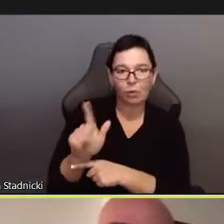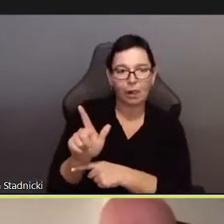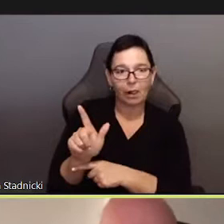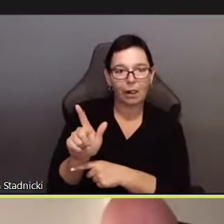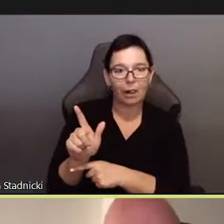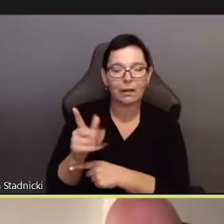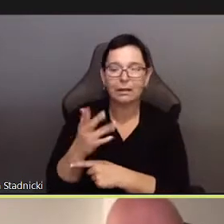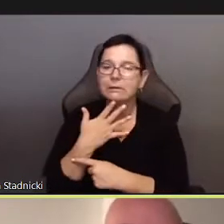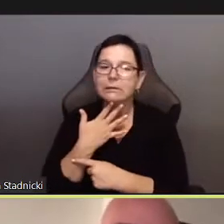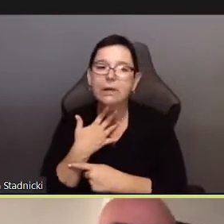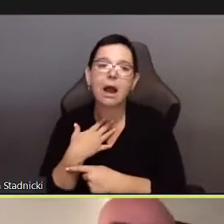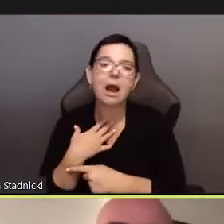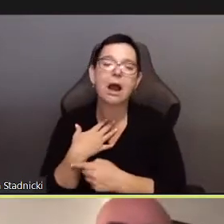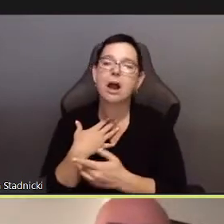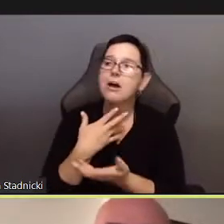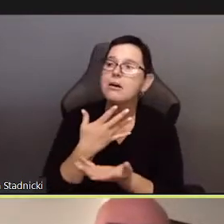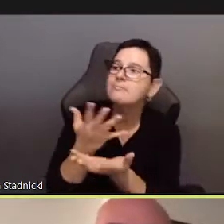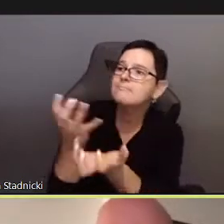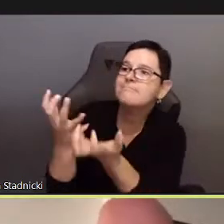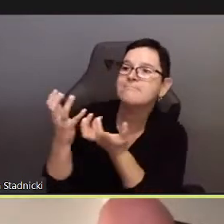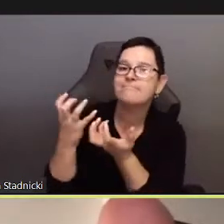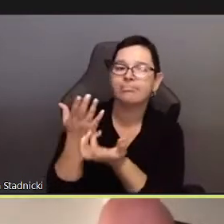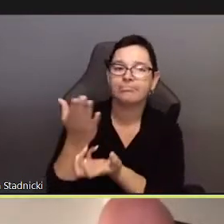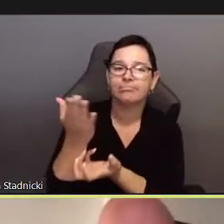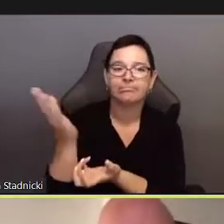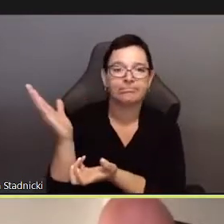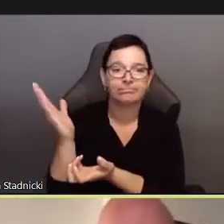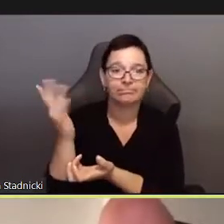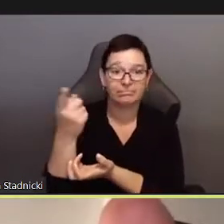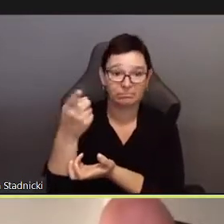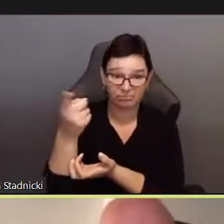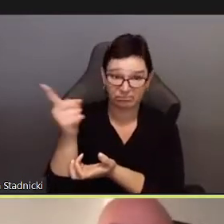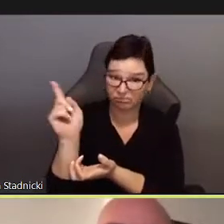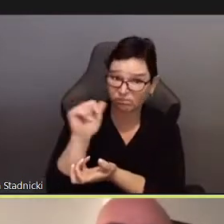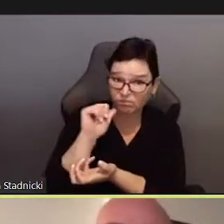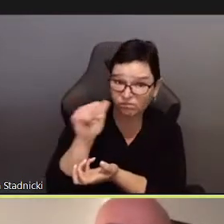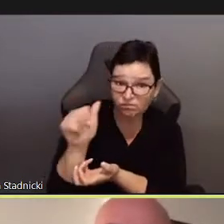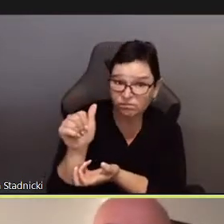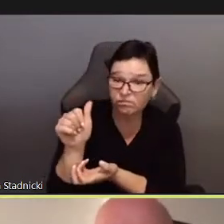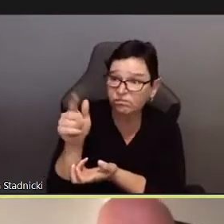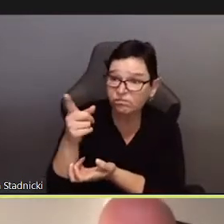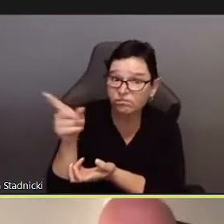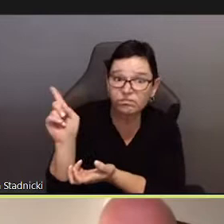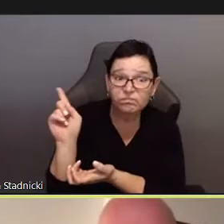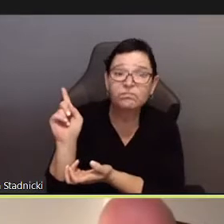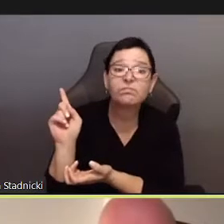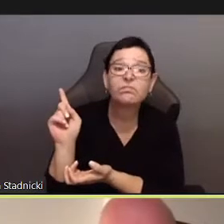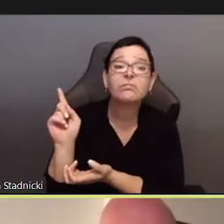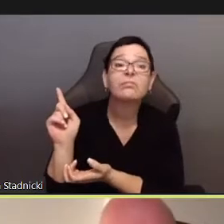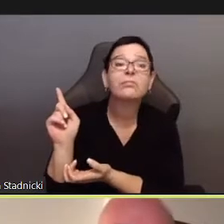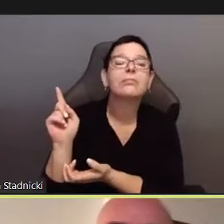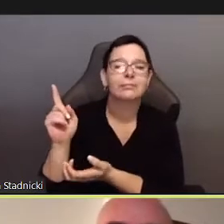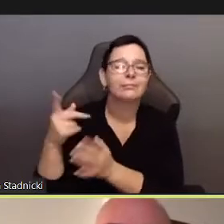Sex is by definition, and not just theoretically but also interns of anyone’s experience,